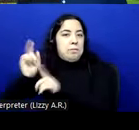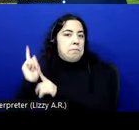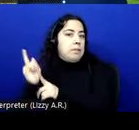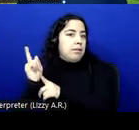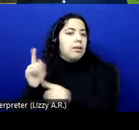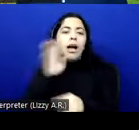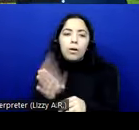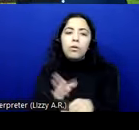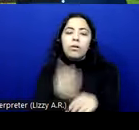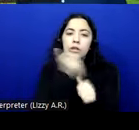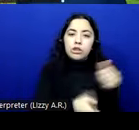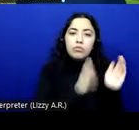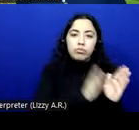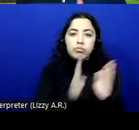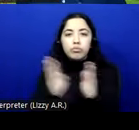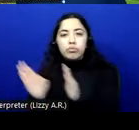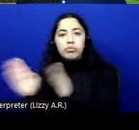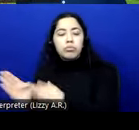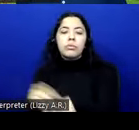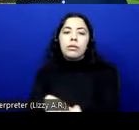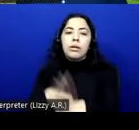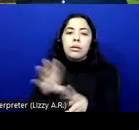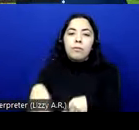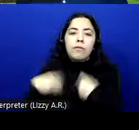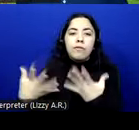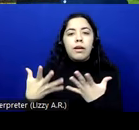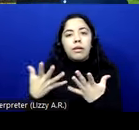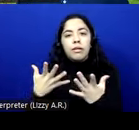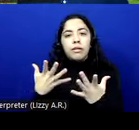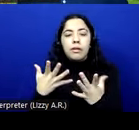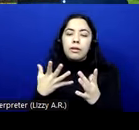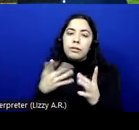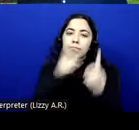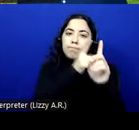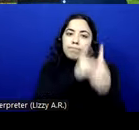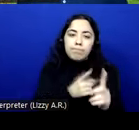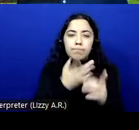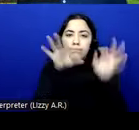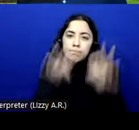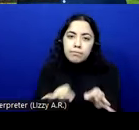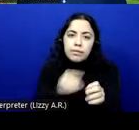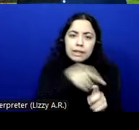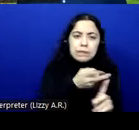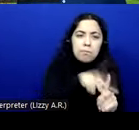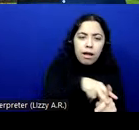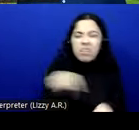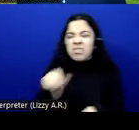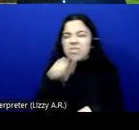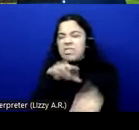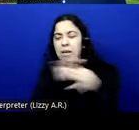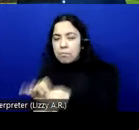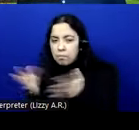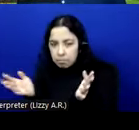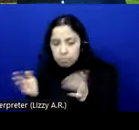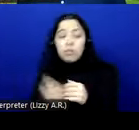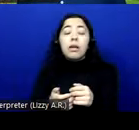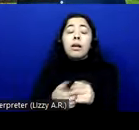section providing highlights of which parts apply, which parts don't apply. More importantly, I think